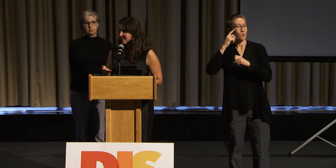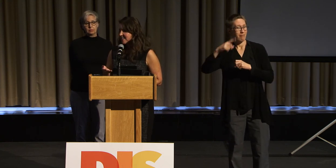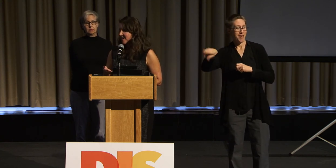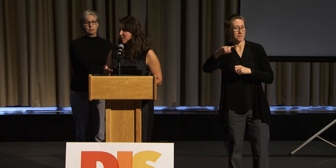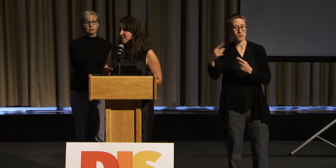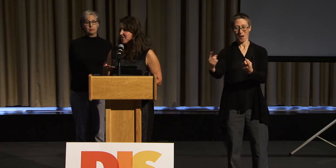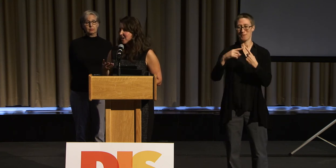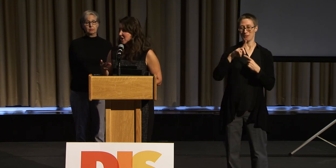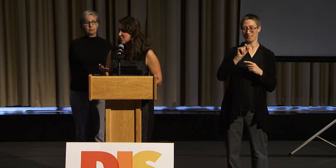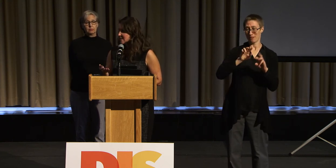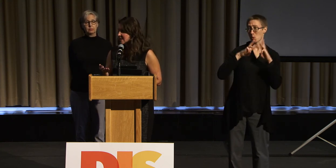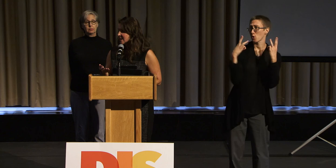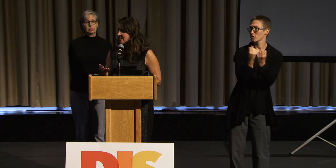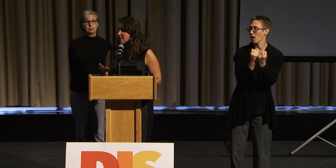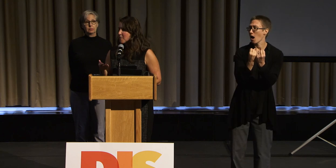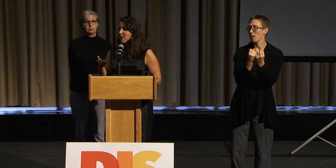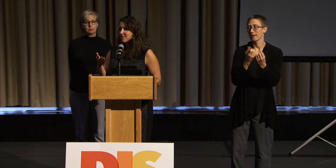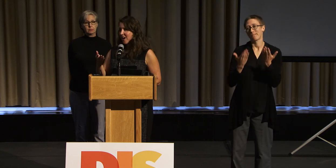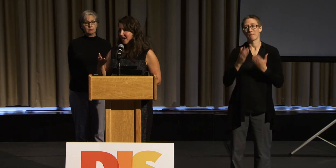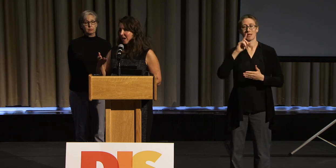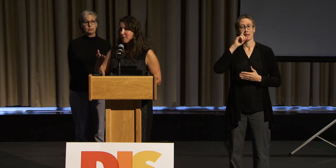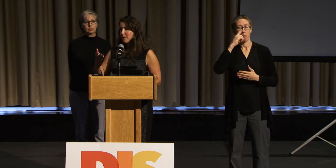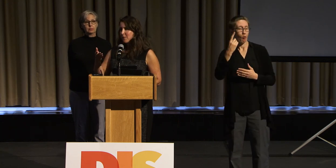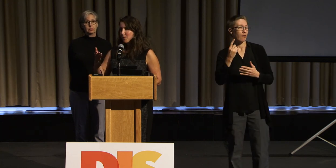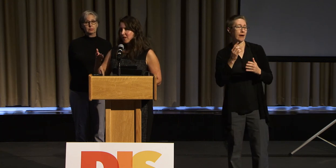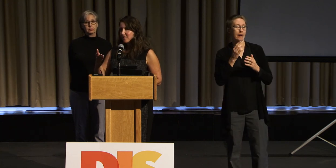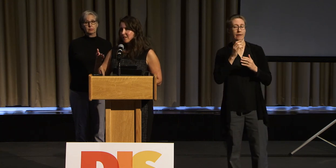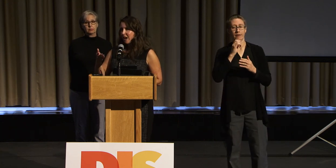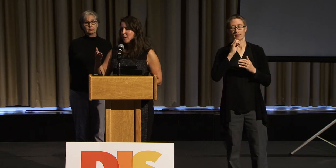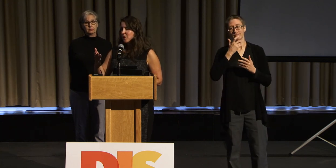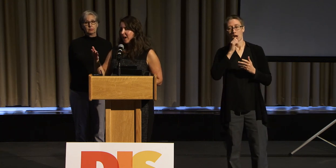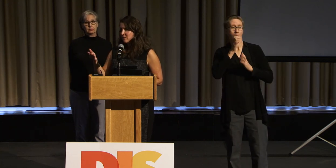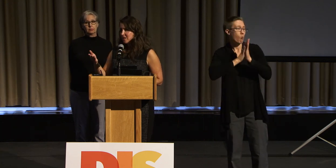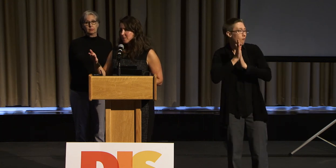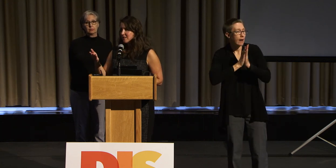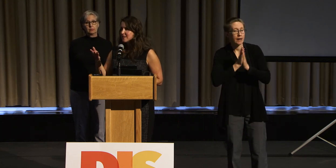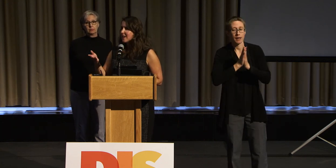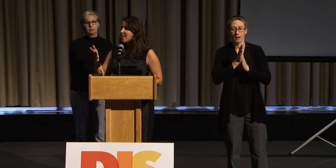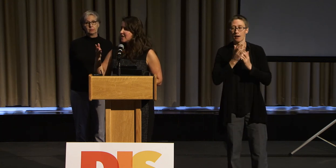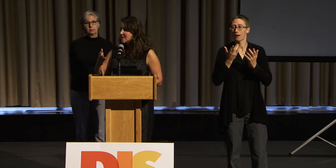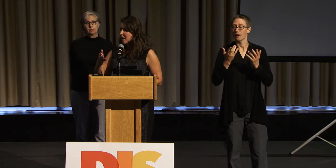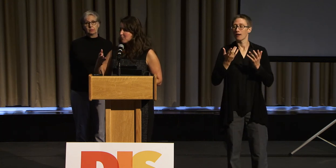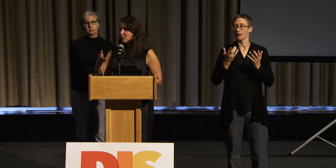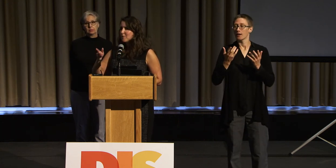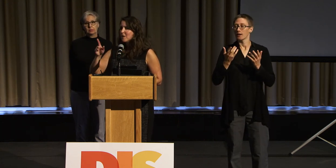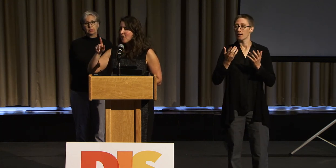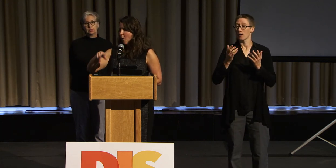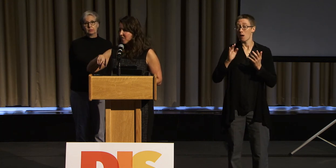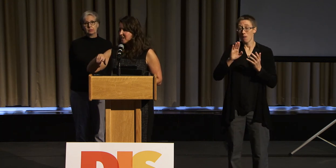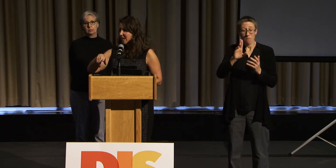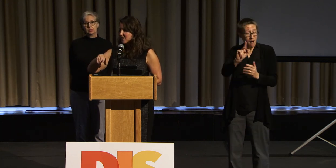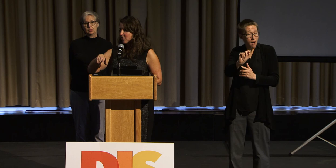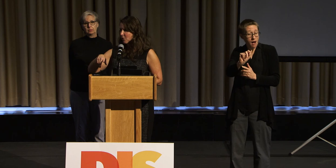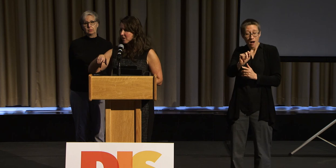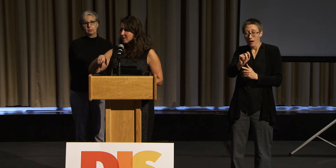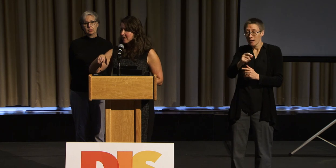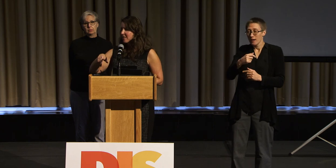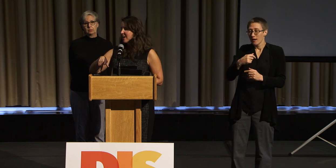It's not something they're interested in. But if I can get people with and without disabilities in the same room, on the dance floor, that's